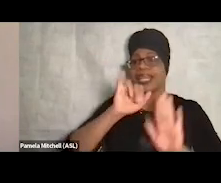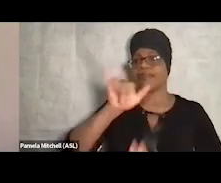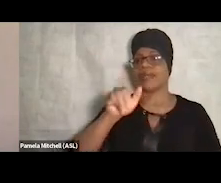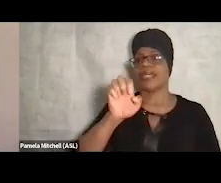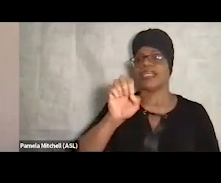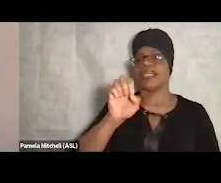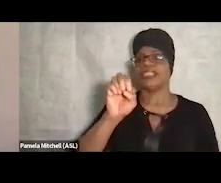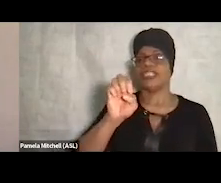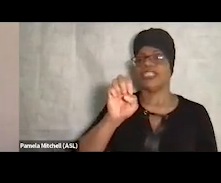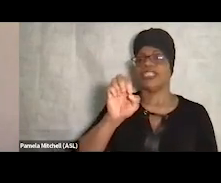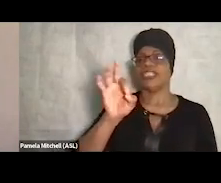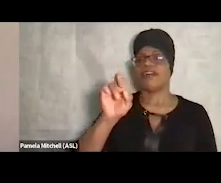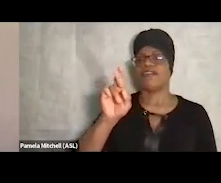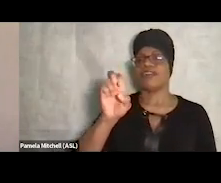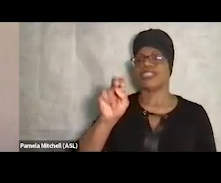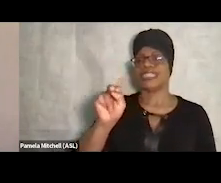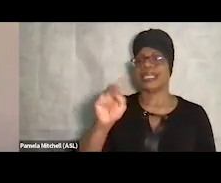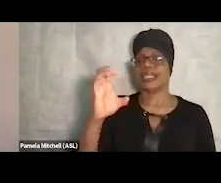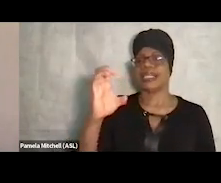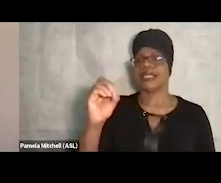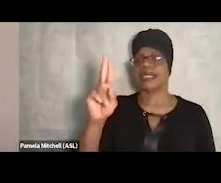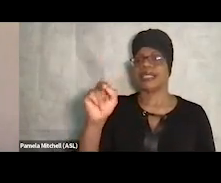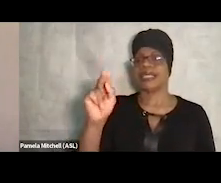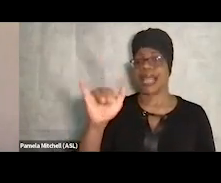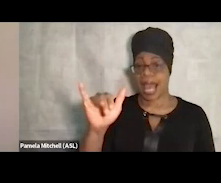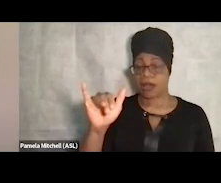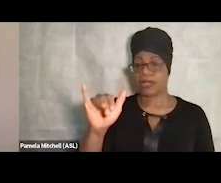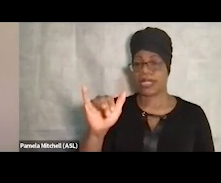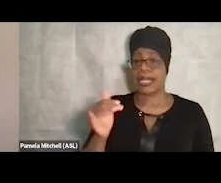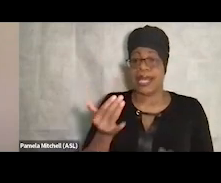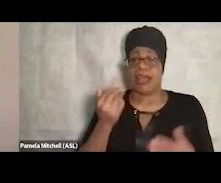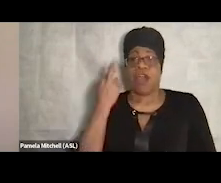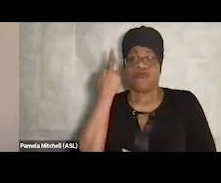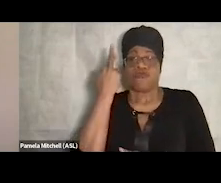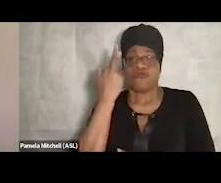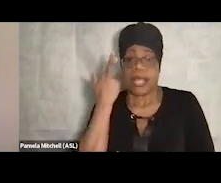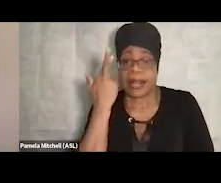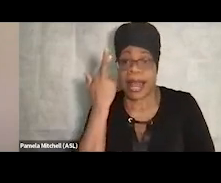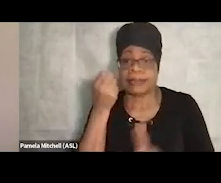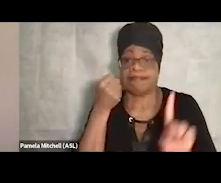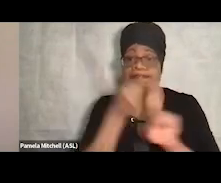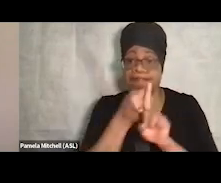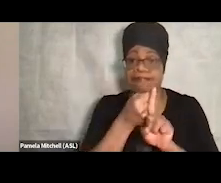that this county is just coming to that realization that this is, in fact, a problem